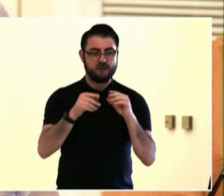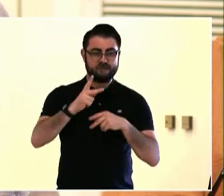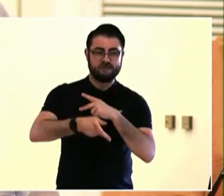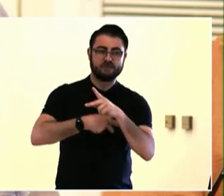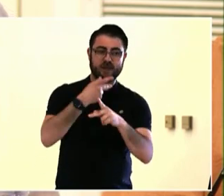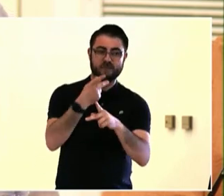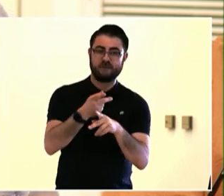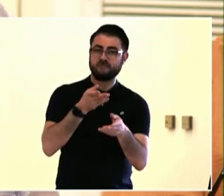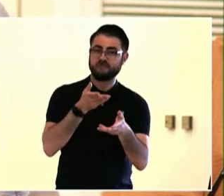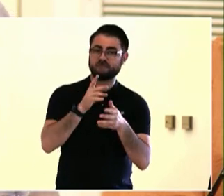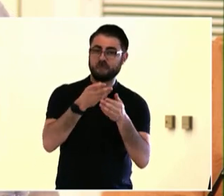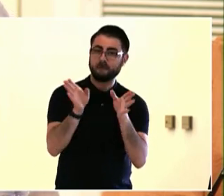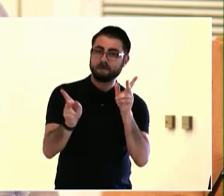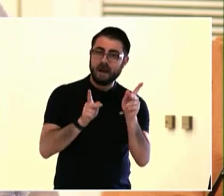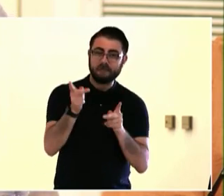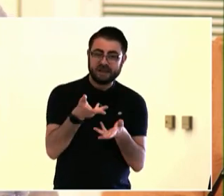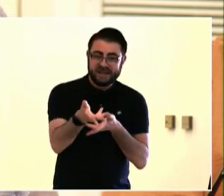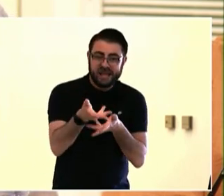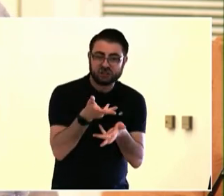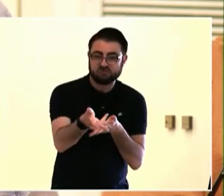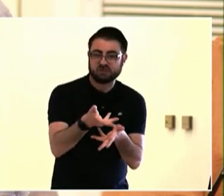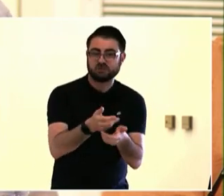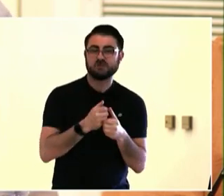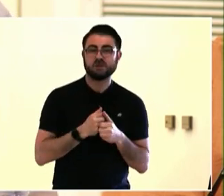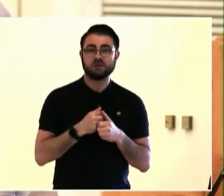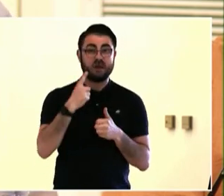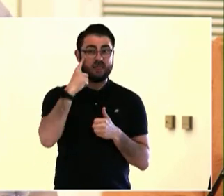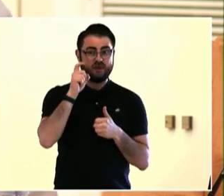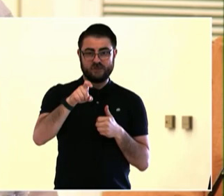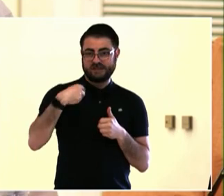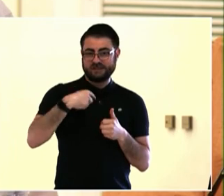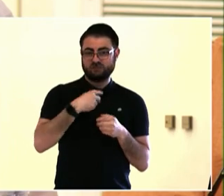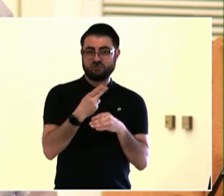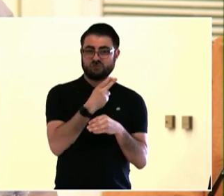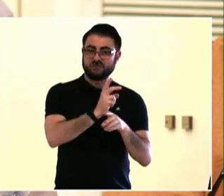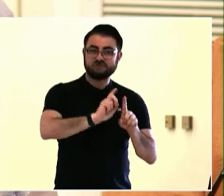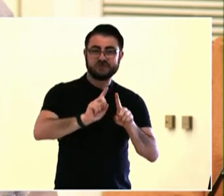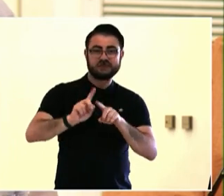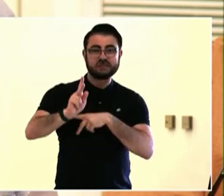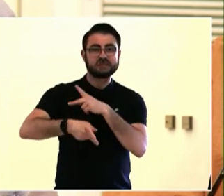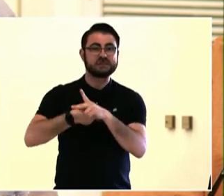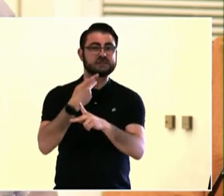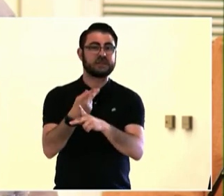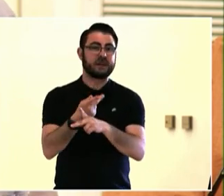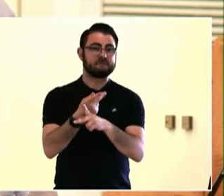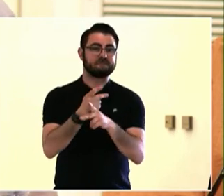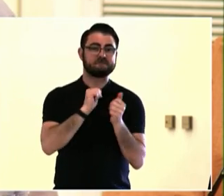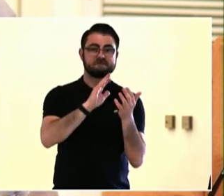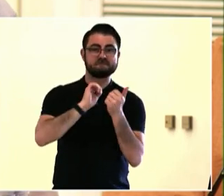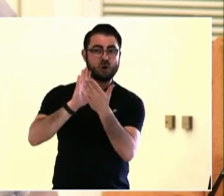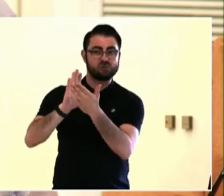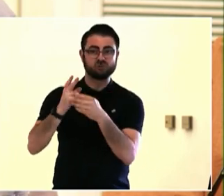And then we talked a lot about intentionality the last few days and really identifying who your stakeholders are and making sure